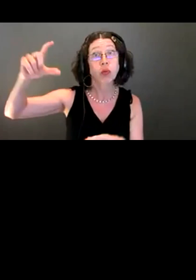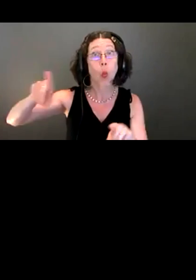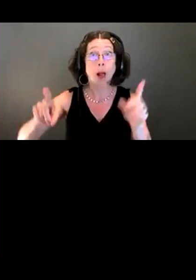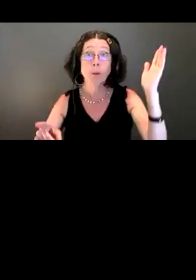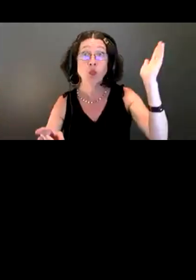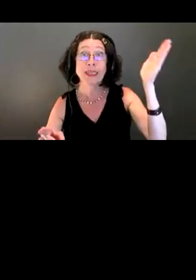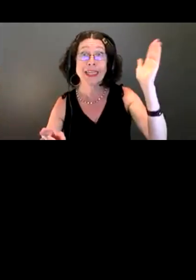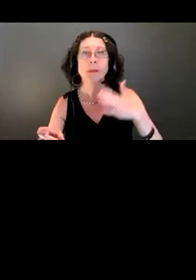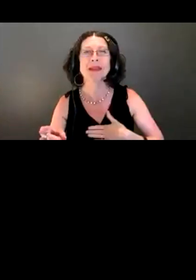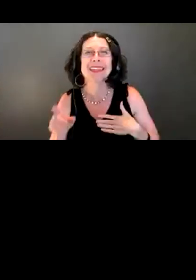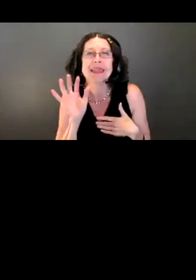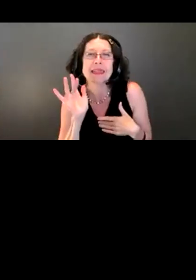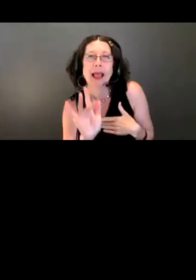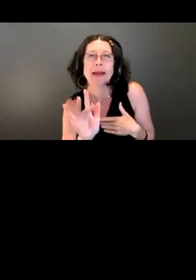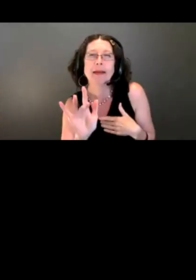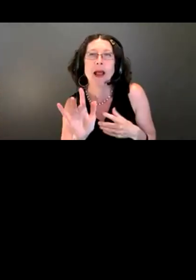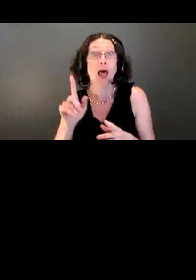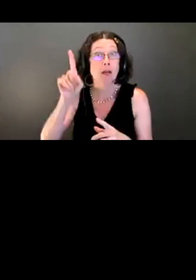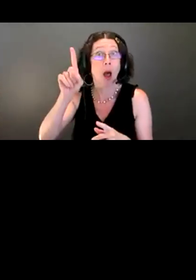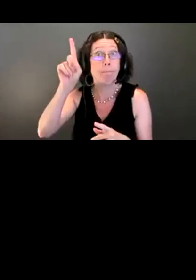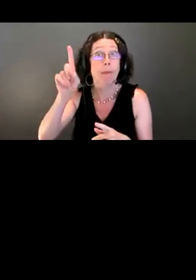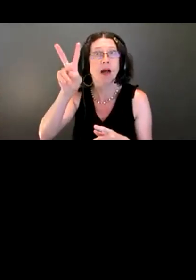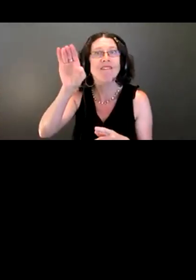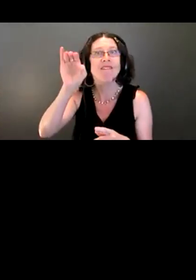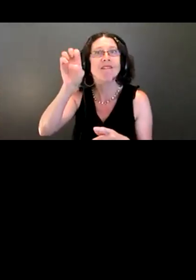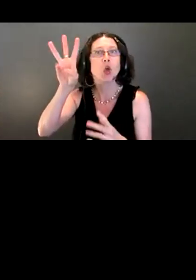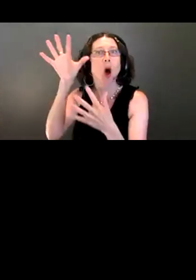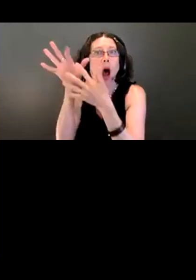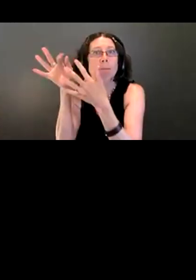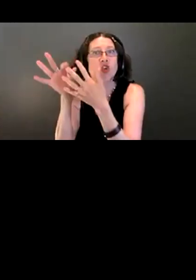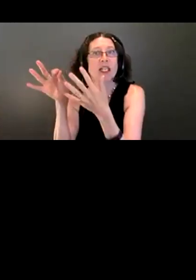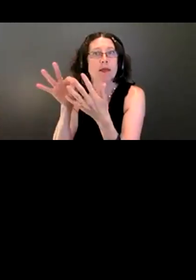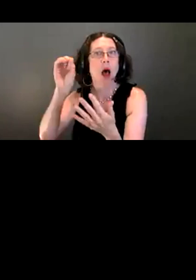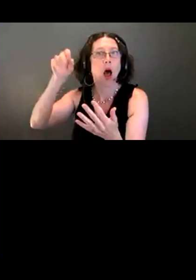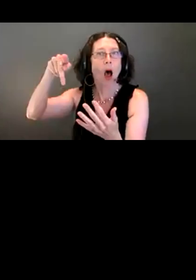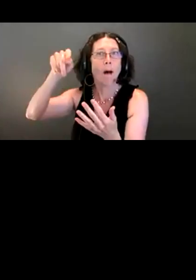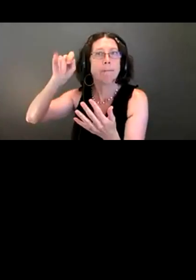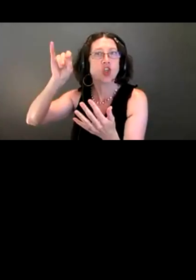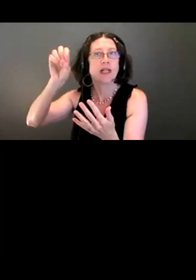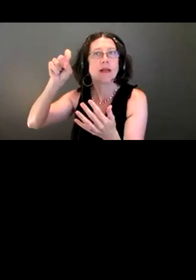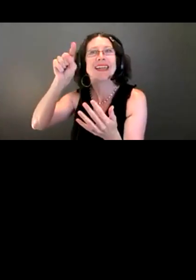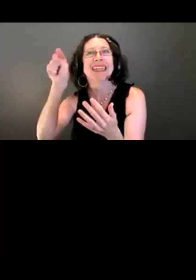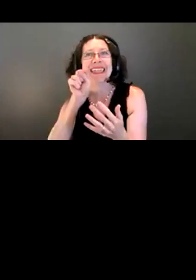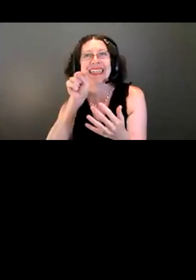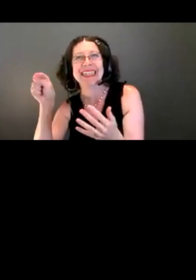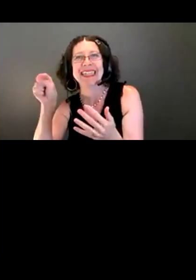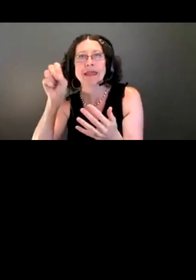please select view options at the top of your screen and select side-by-side mode.